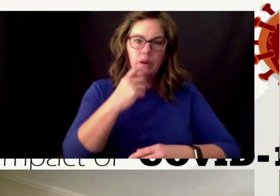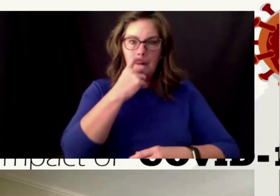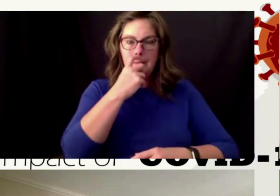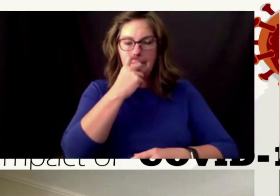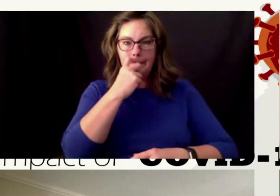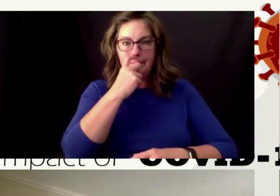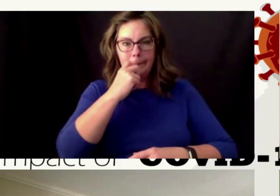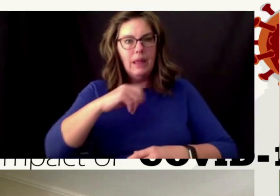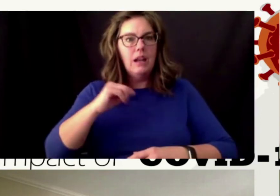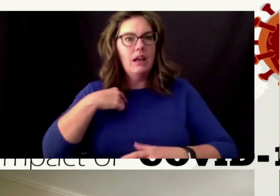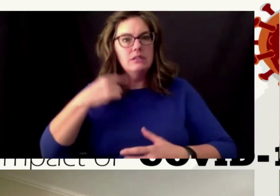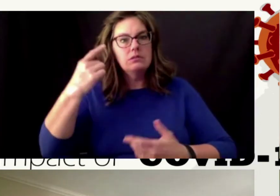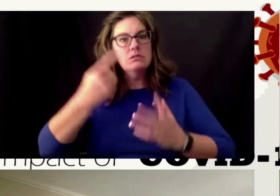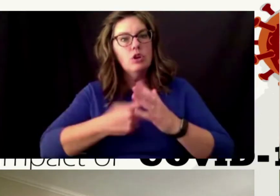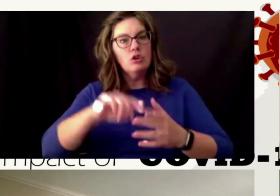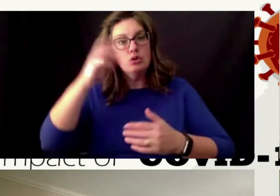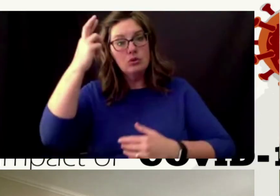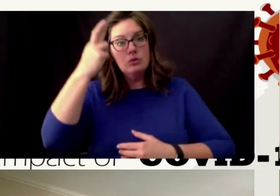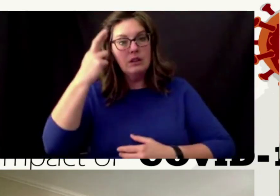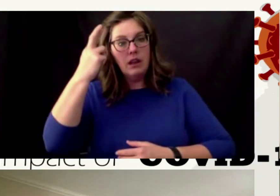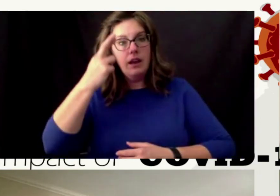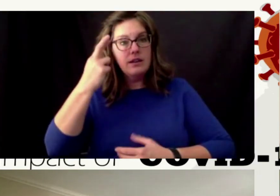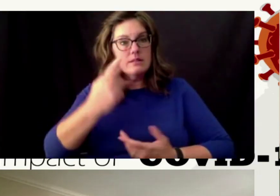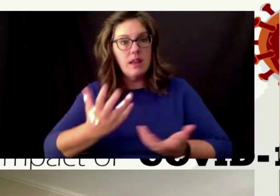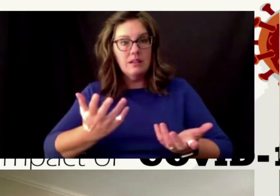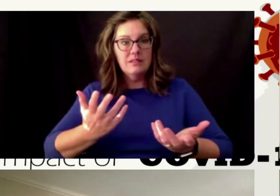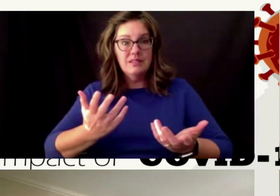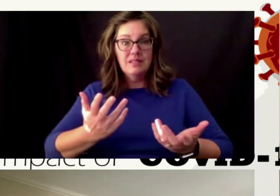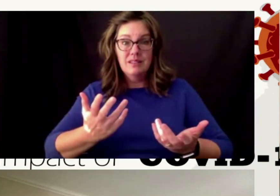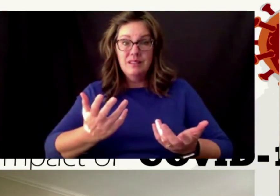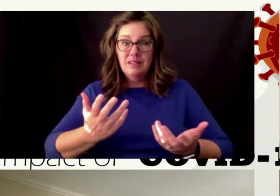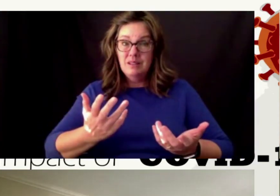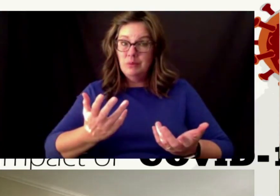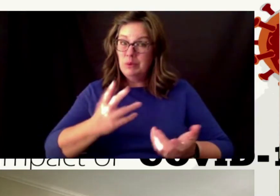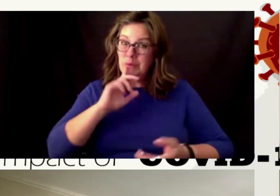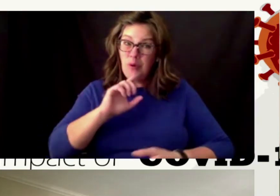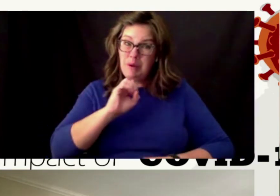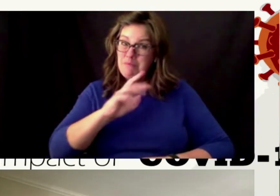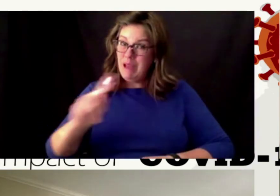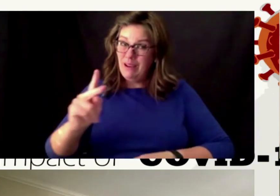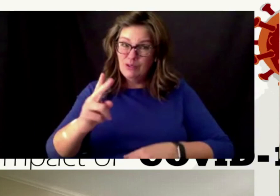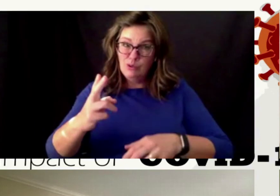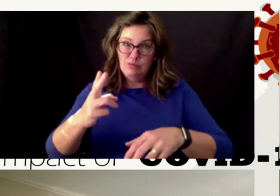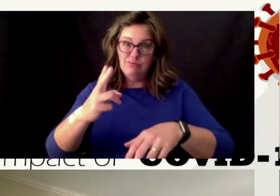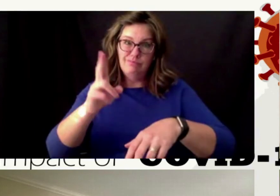of realized now is that we probably won't be going back to any sort of normal for a while